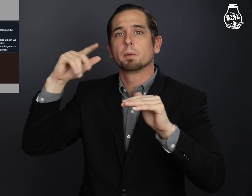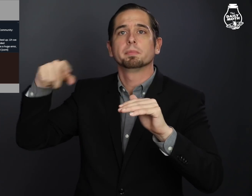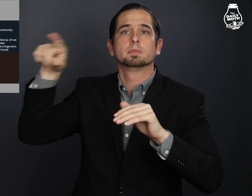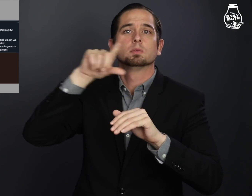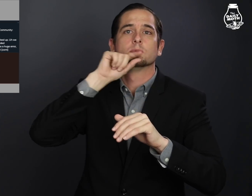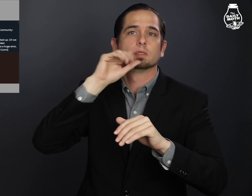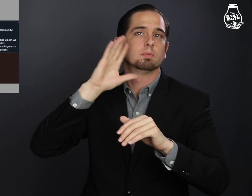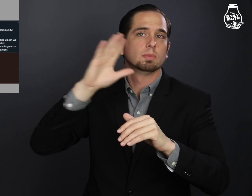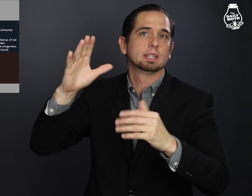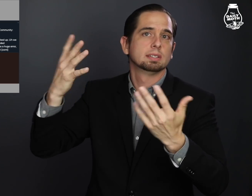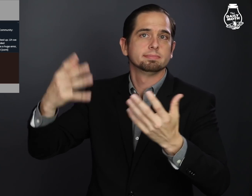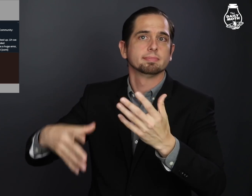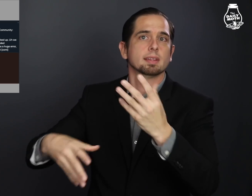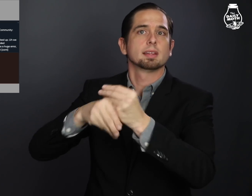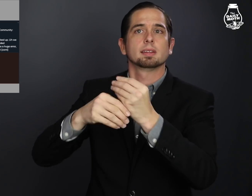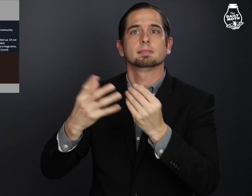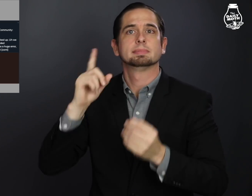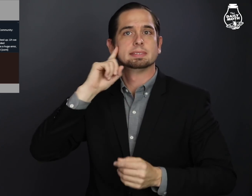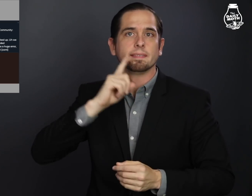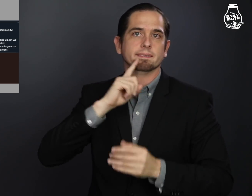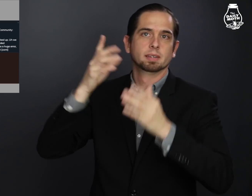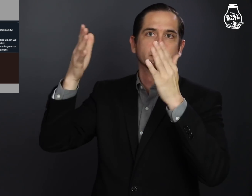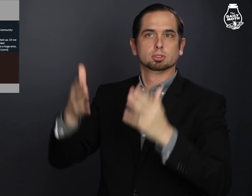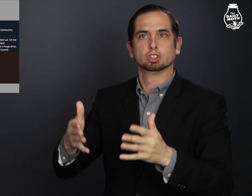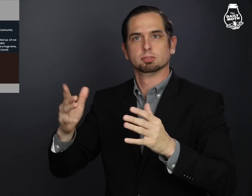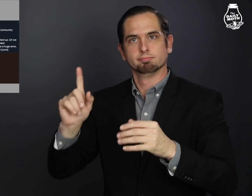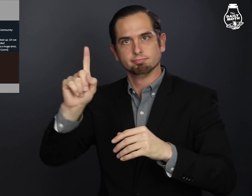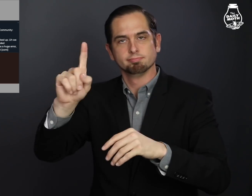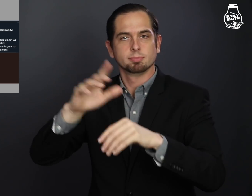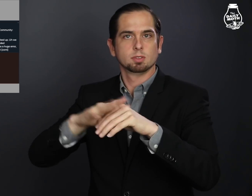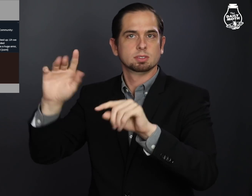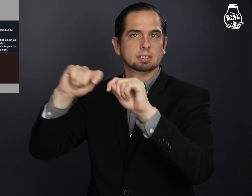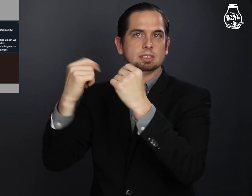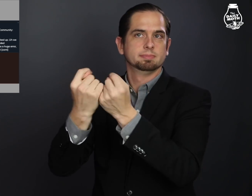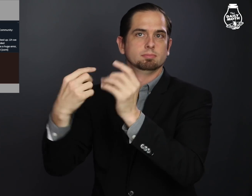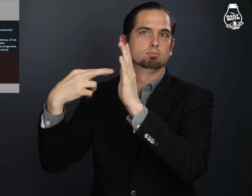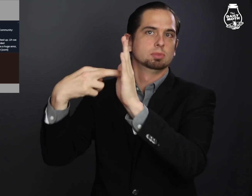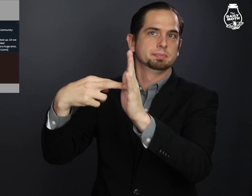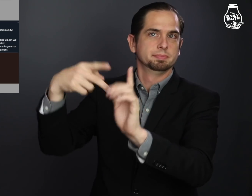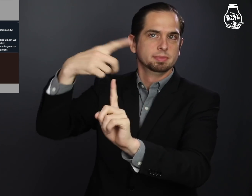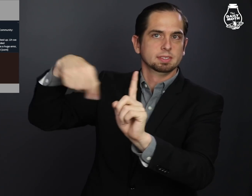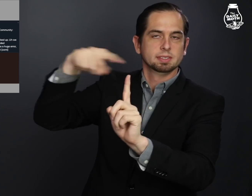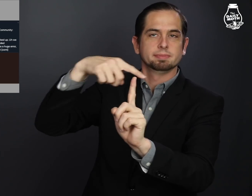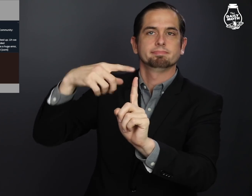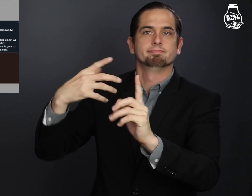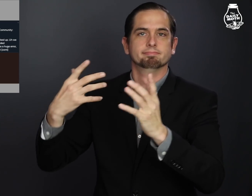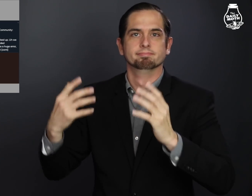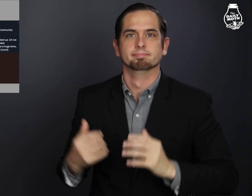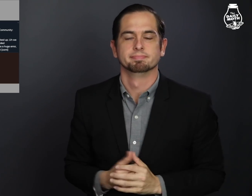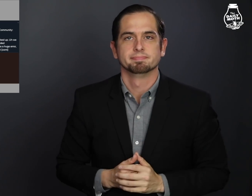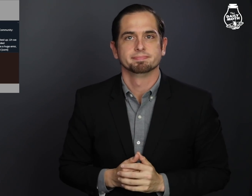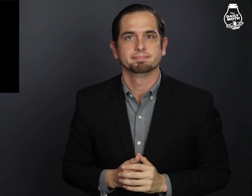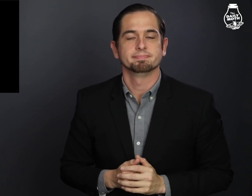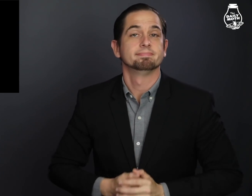Or hopefully Twitter will hire a deaf person on their team.